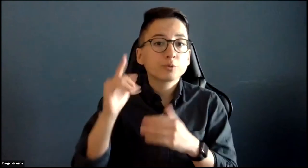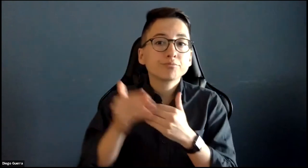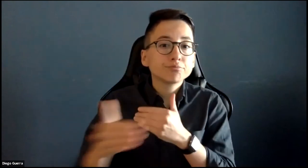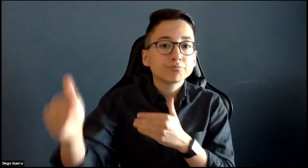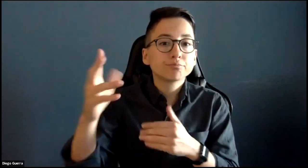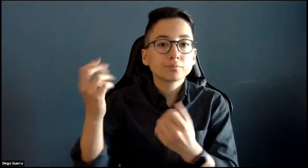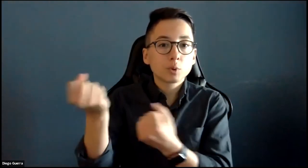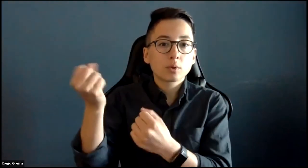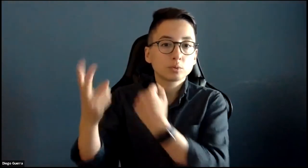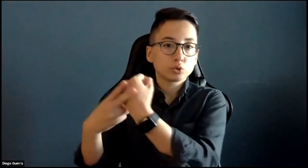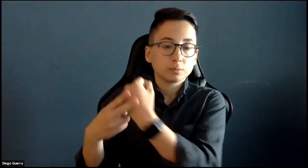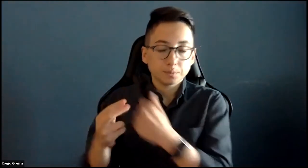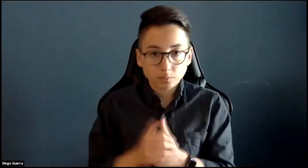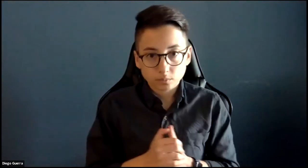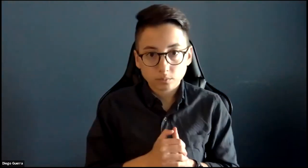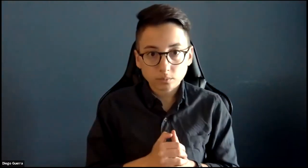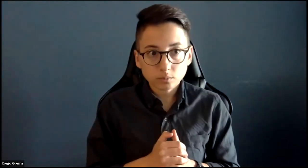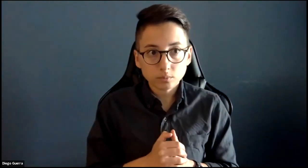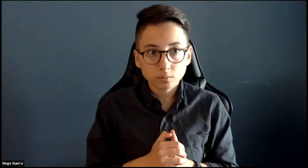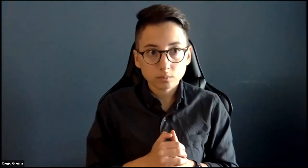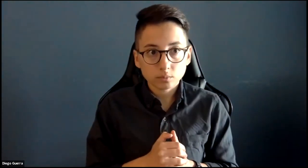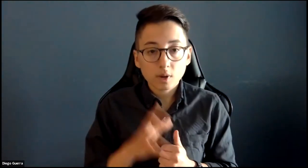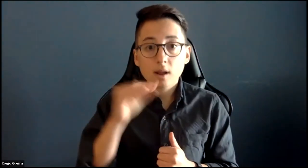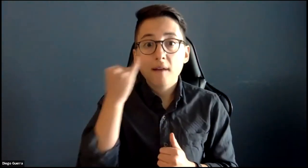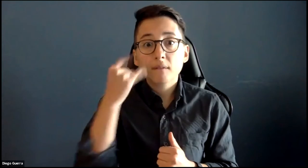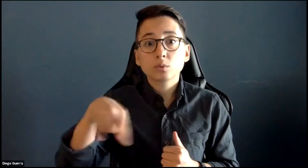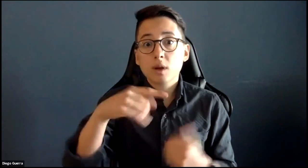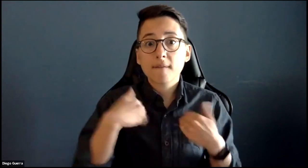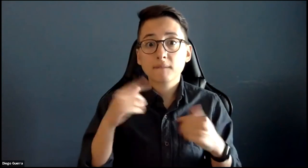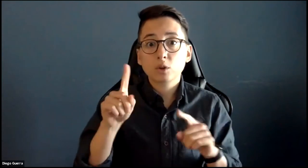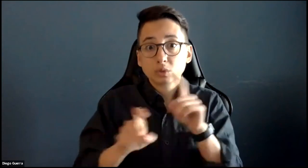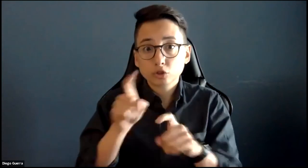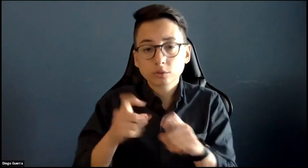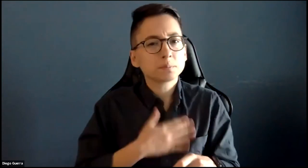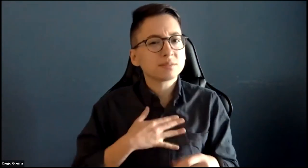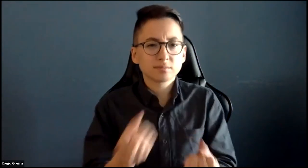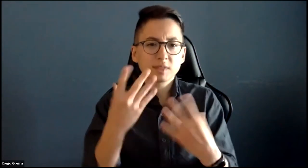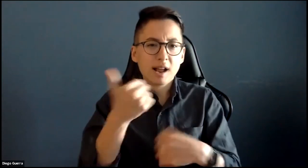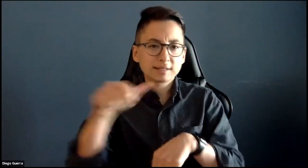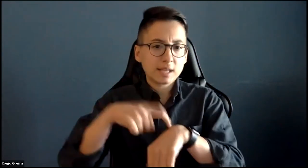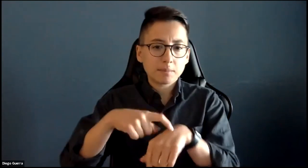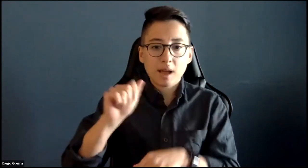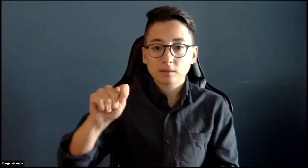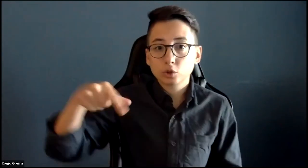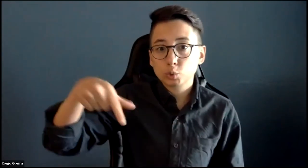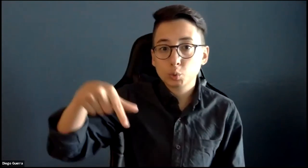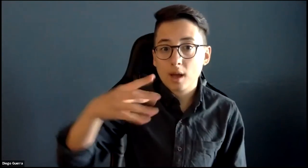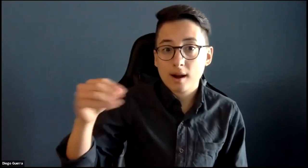So you all know, this will be recorded. And archived for future use and viewing. If you have any questions, please feel